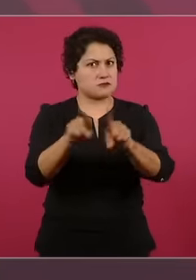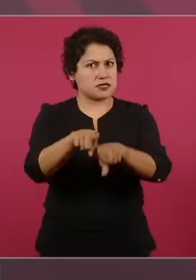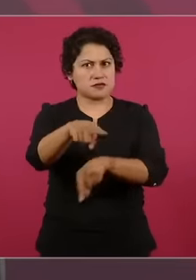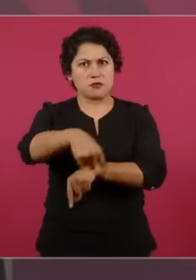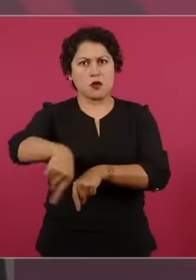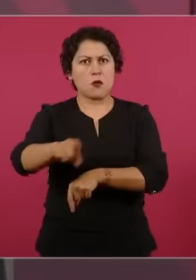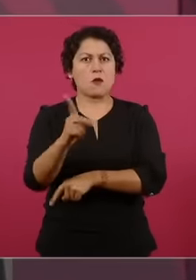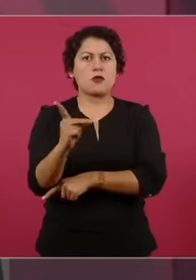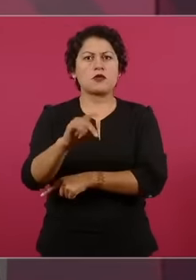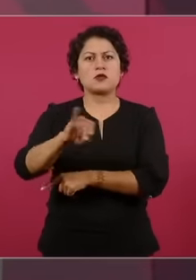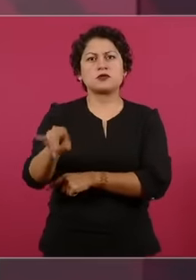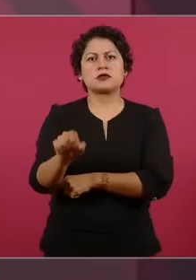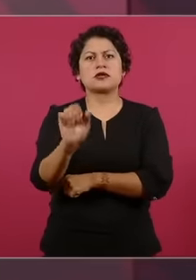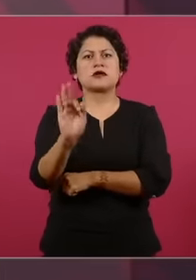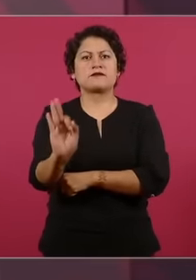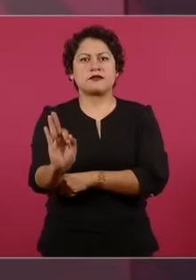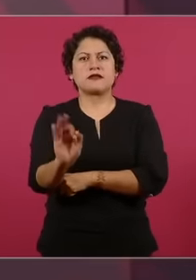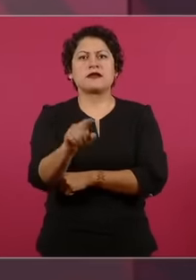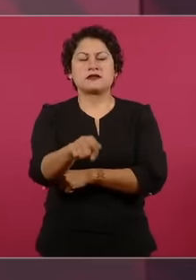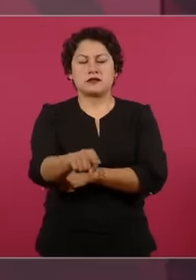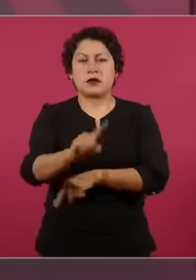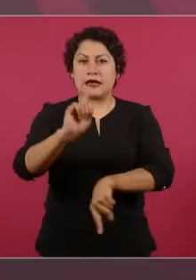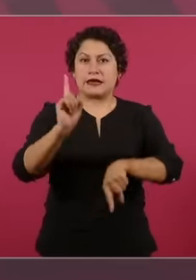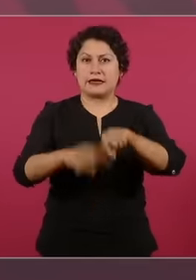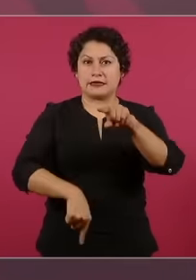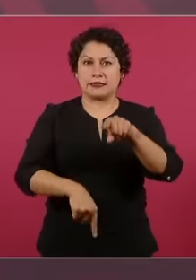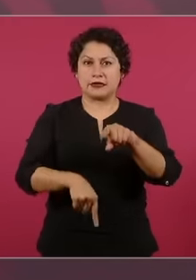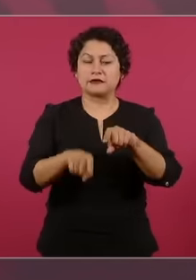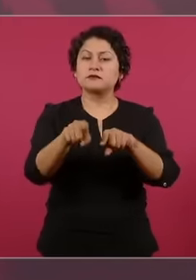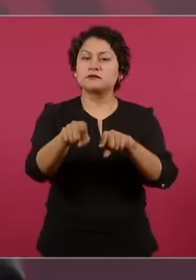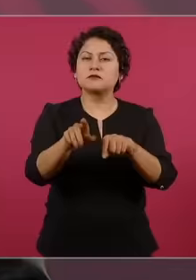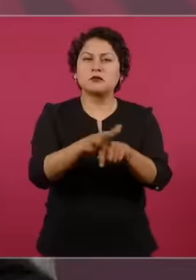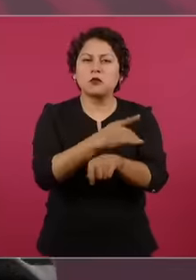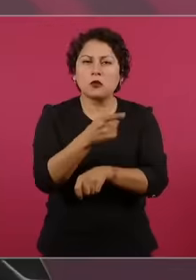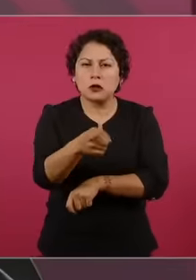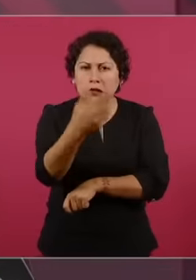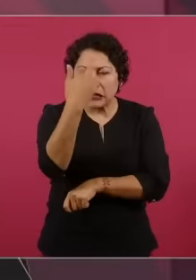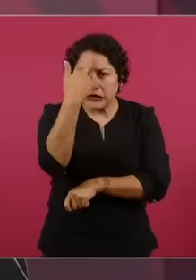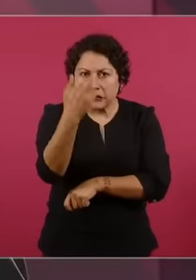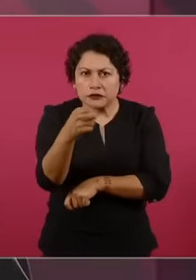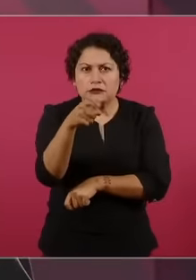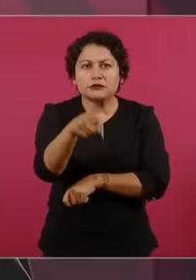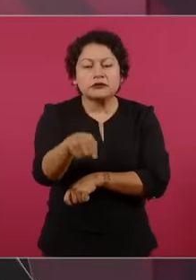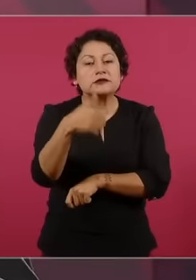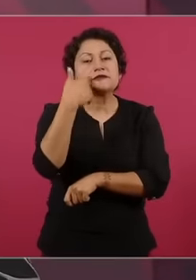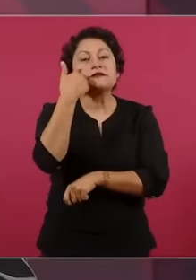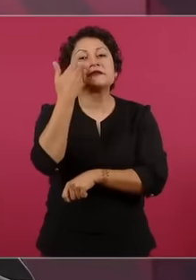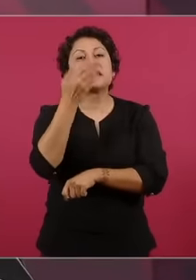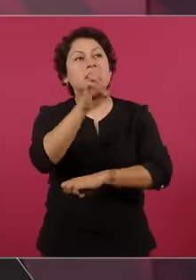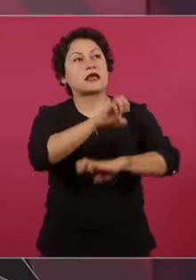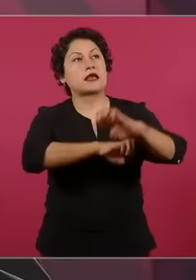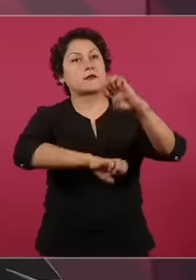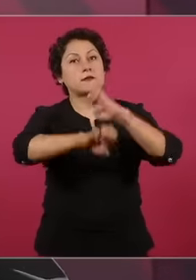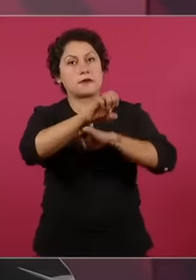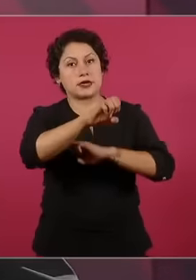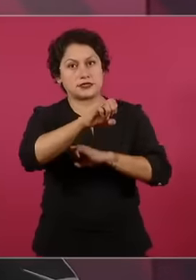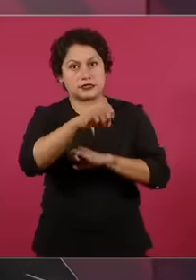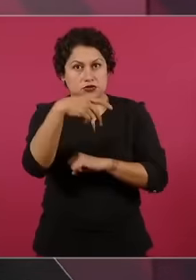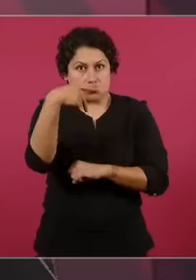to benefit private foreign companies and